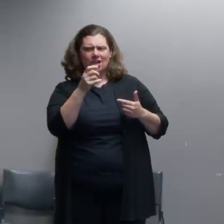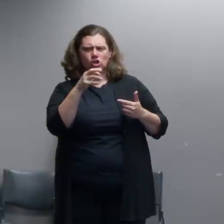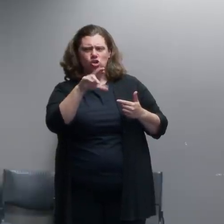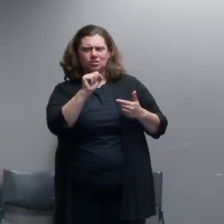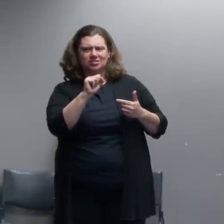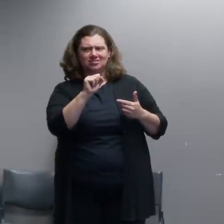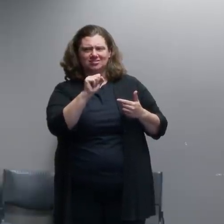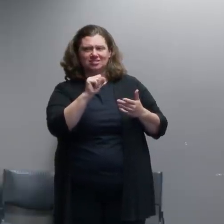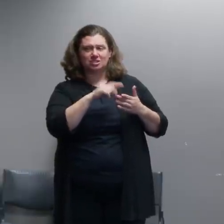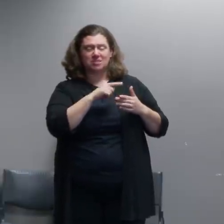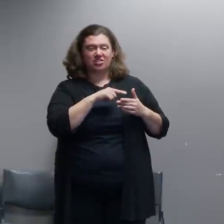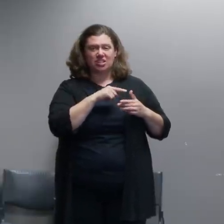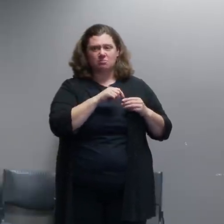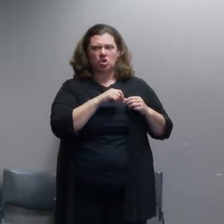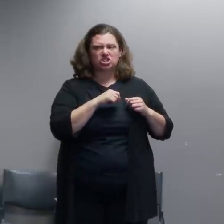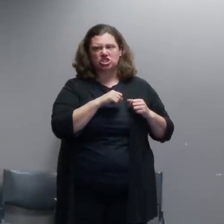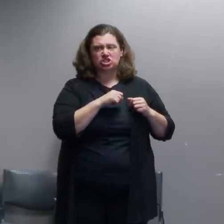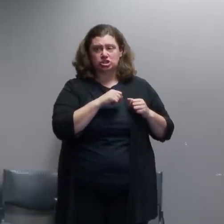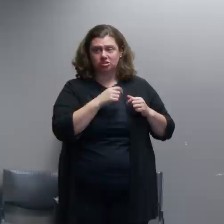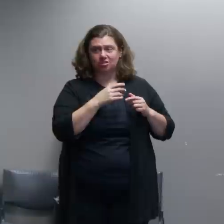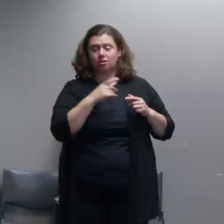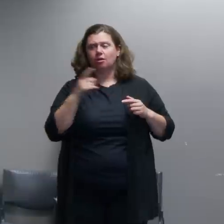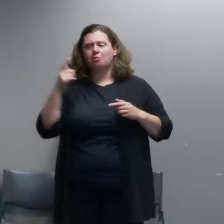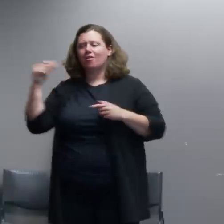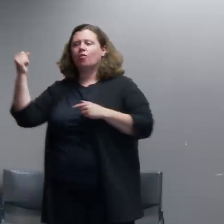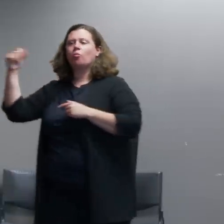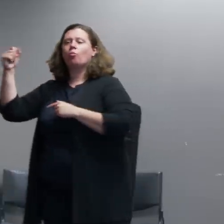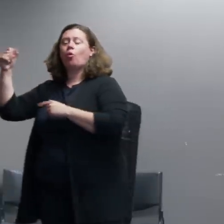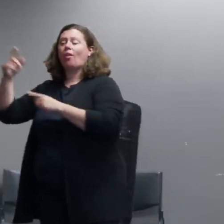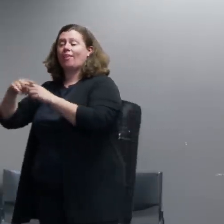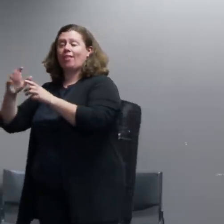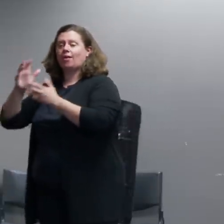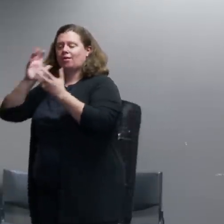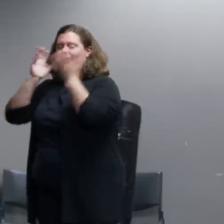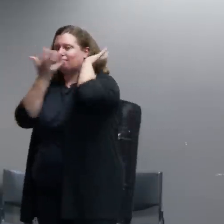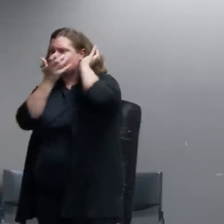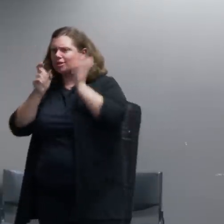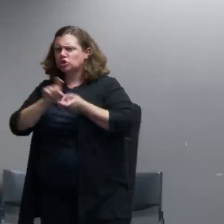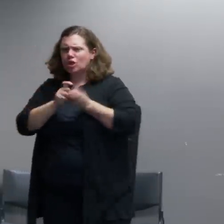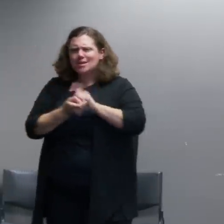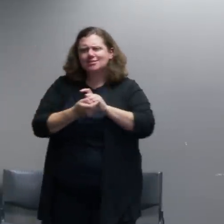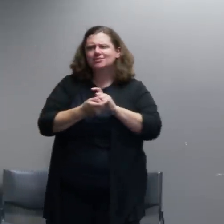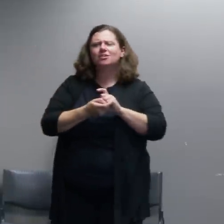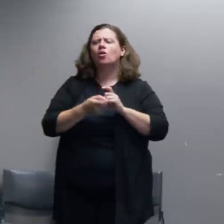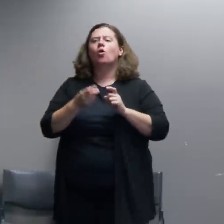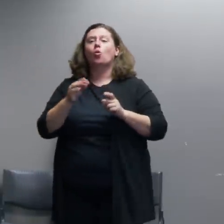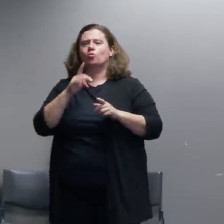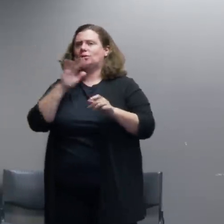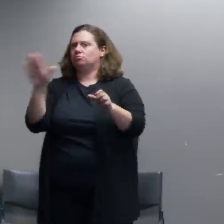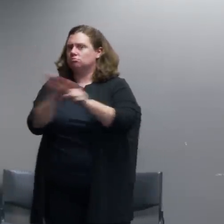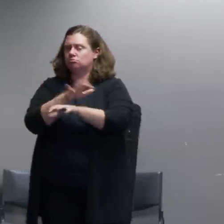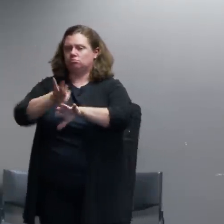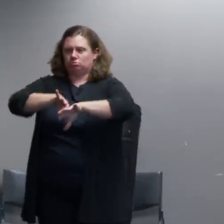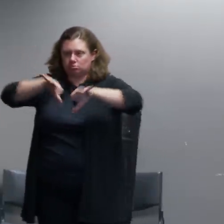agitators or anybody that gathers at justice from the start is that like are they agitators in the language you guys use now i'm not